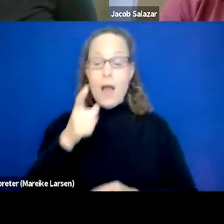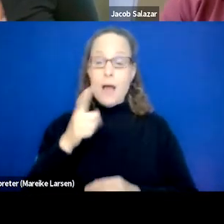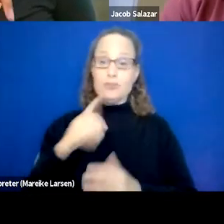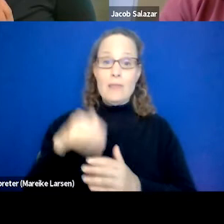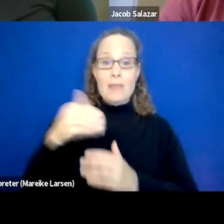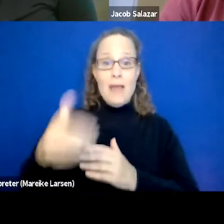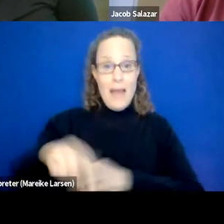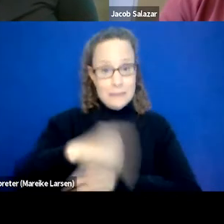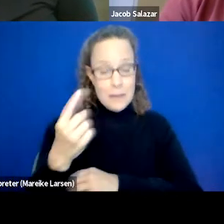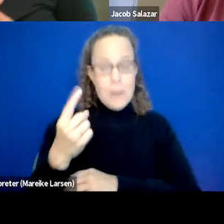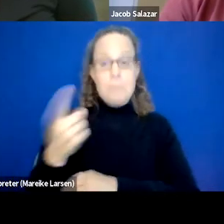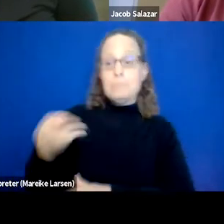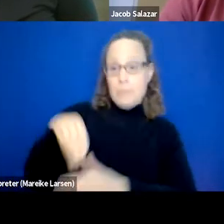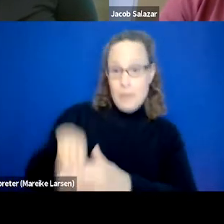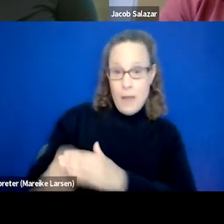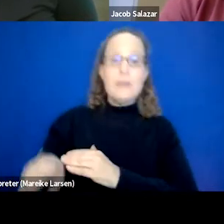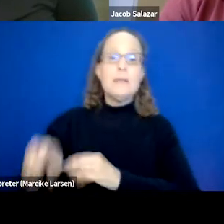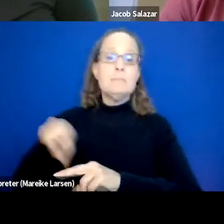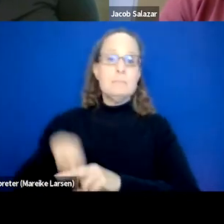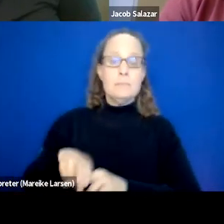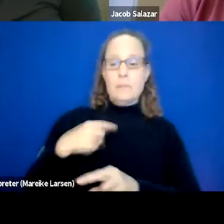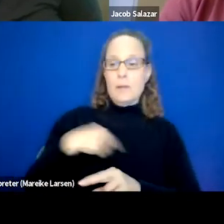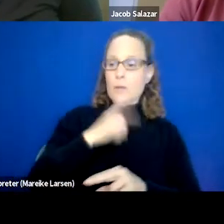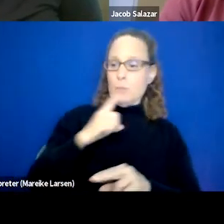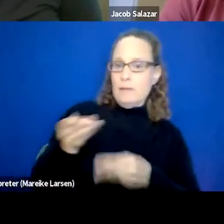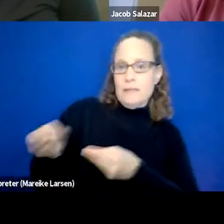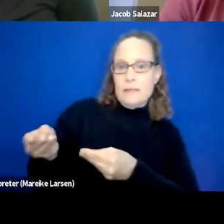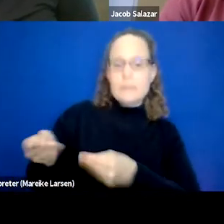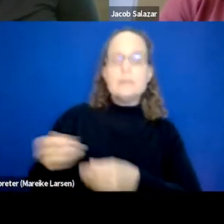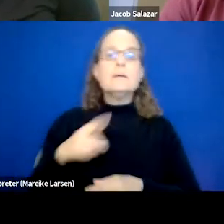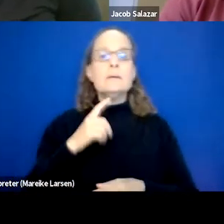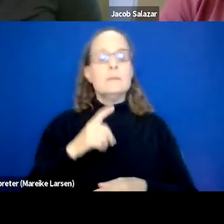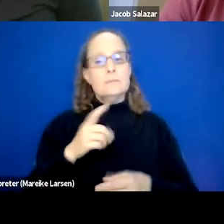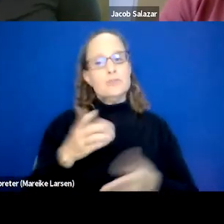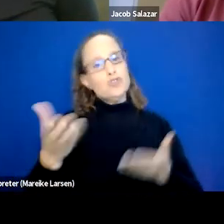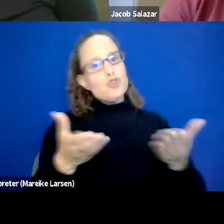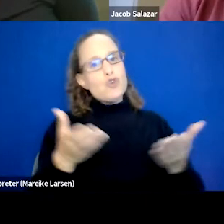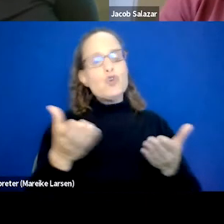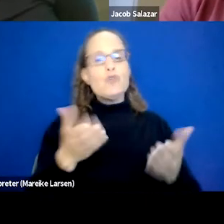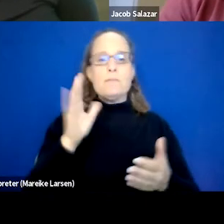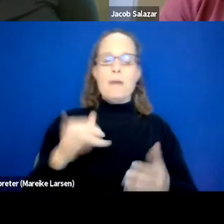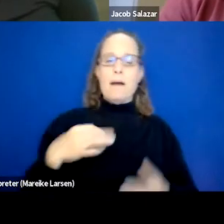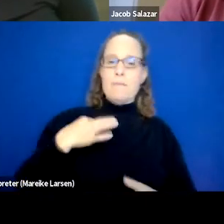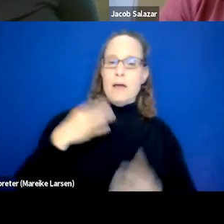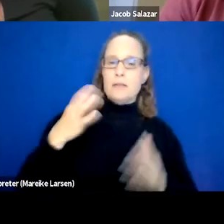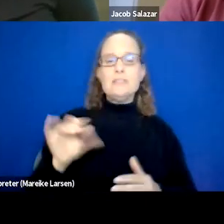And they come in and we're able to feed them. So they get a sit down meal where they get served by our volunteers, just like if they were at a restaurant